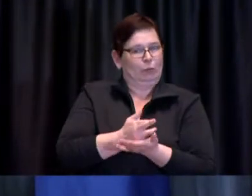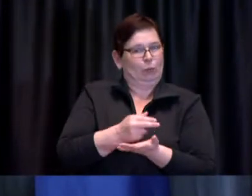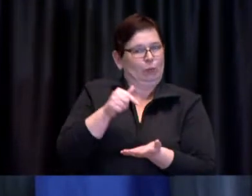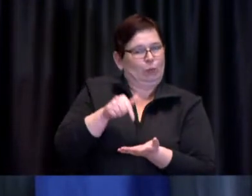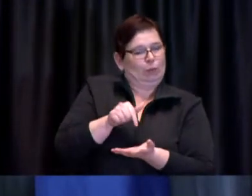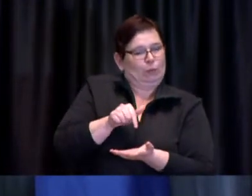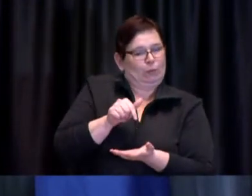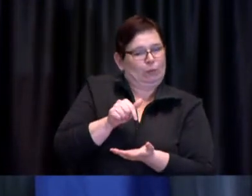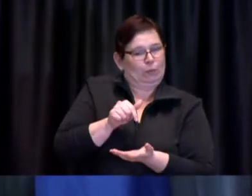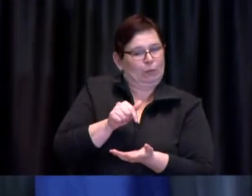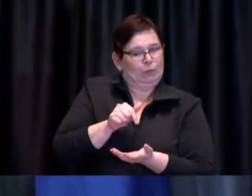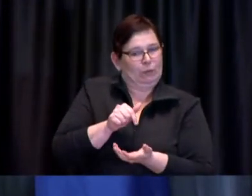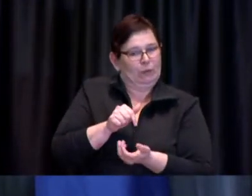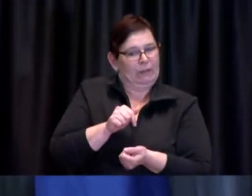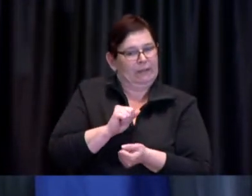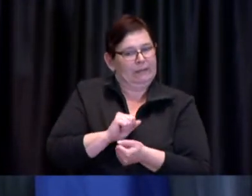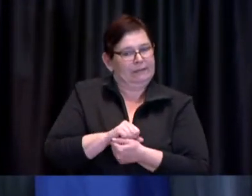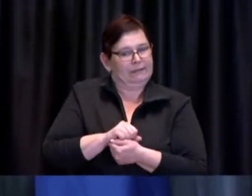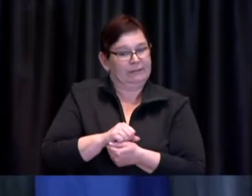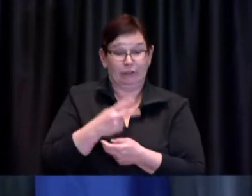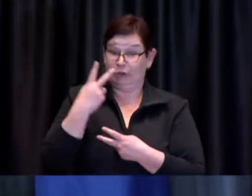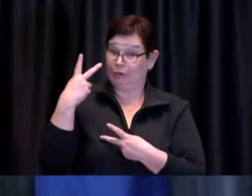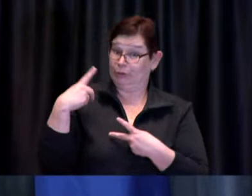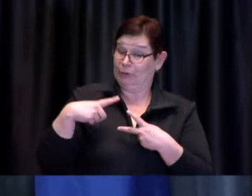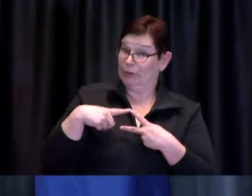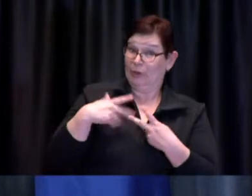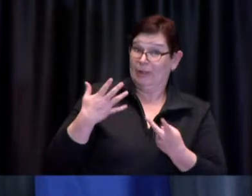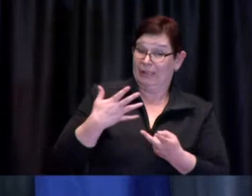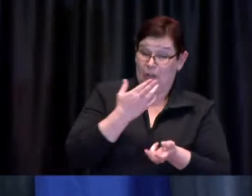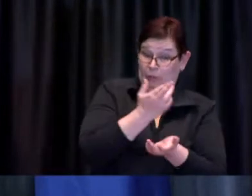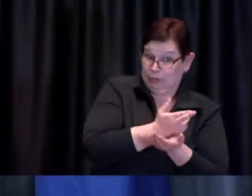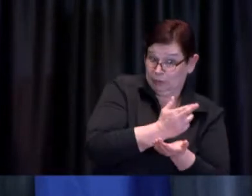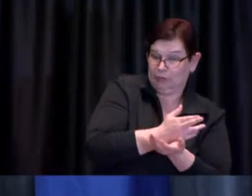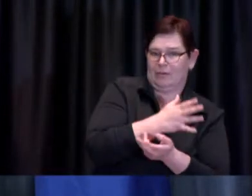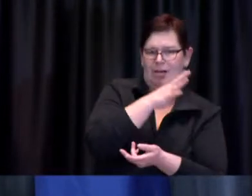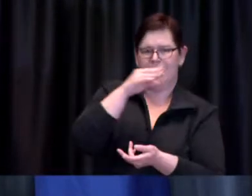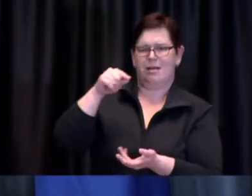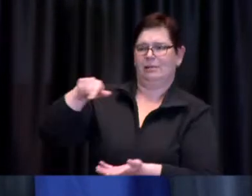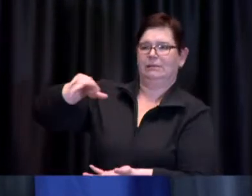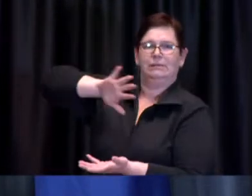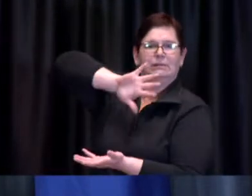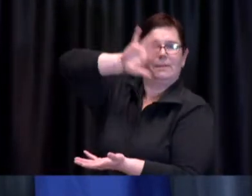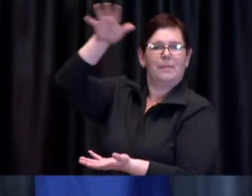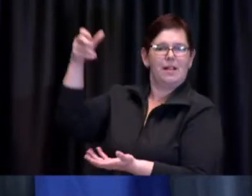so options are always on the table we'll have to assess you know what kind of uptake we get